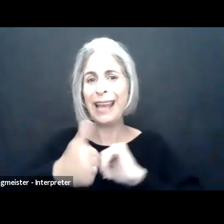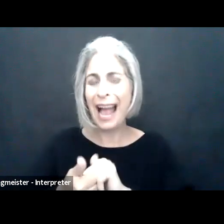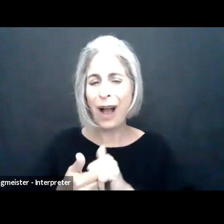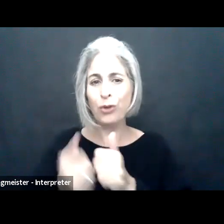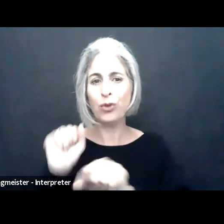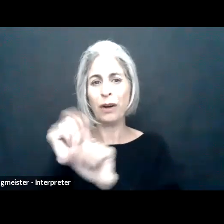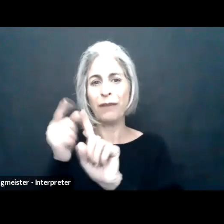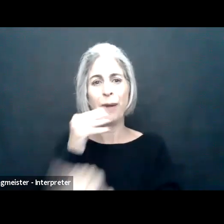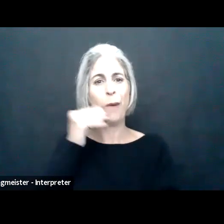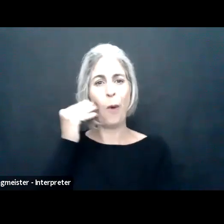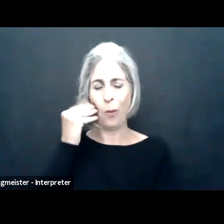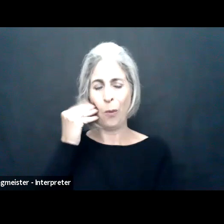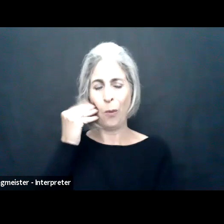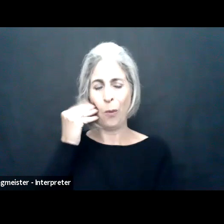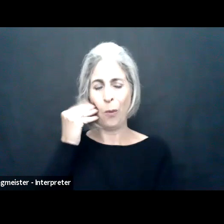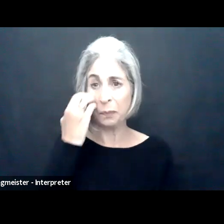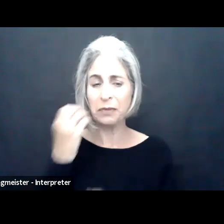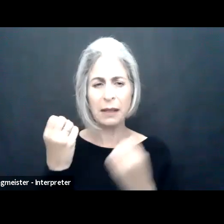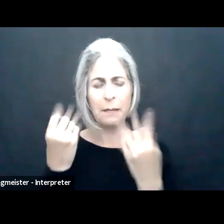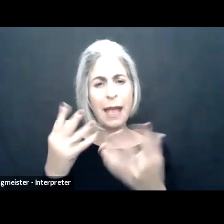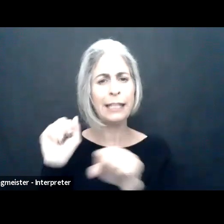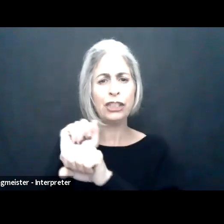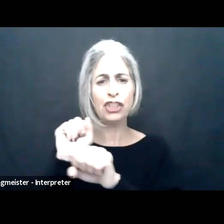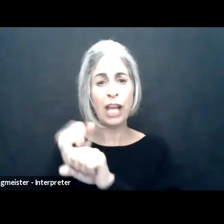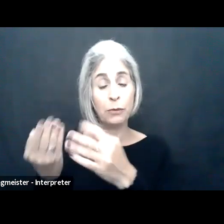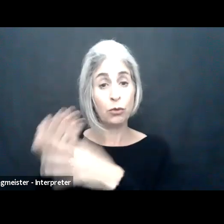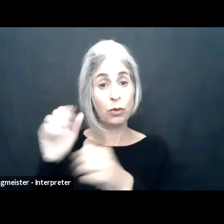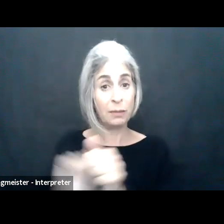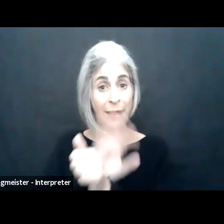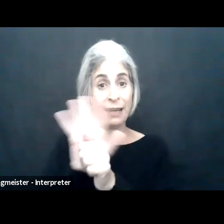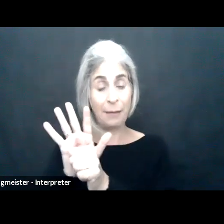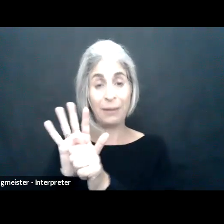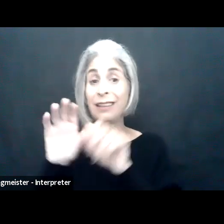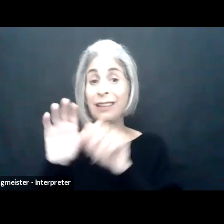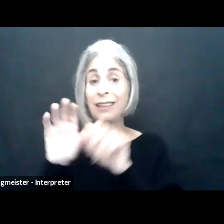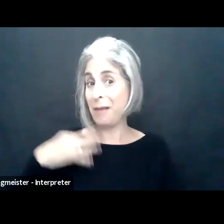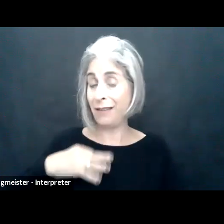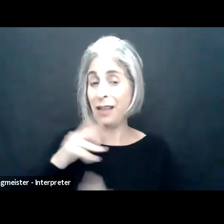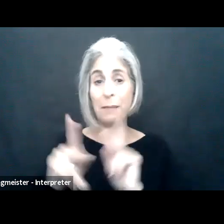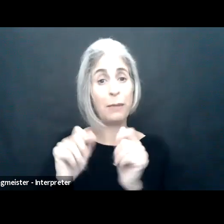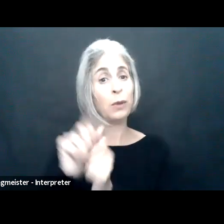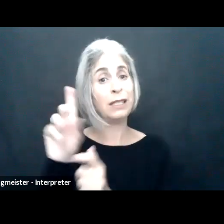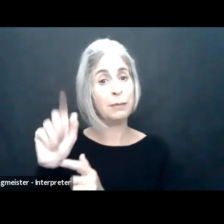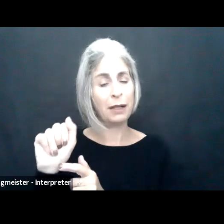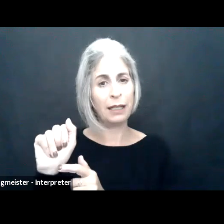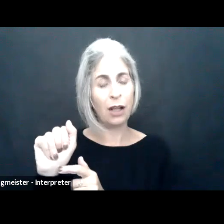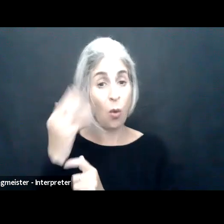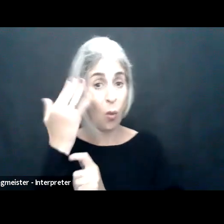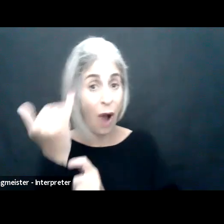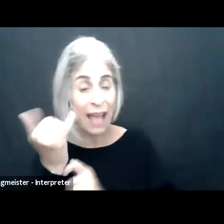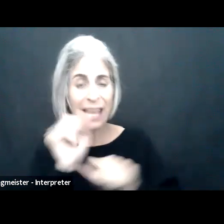charge, which I think was very, very telling. The restructuring of many jobs during the pandemic may ultimately benefit